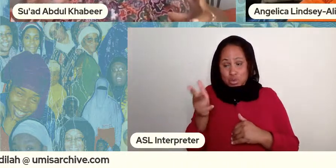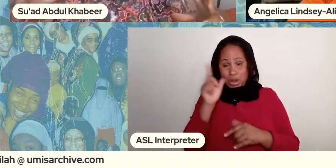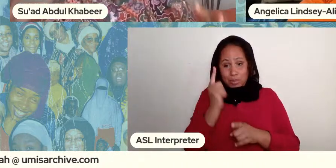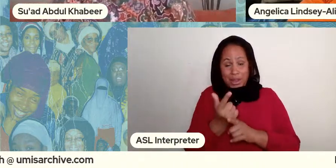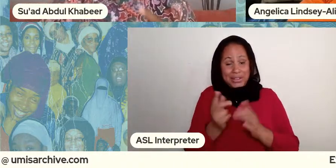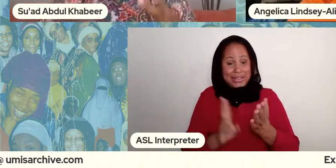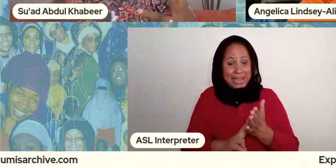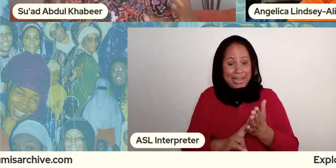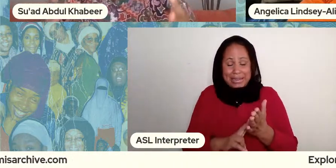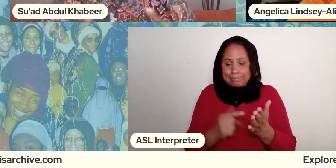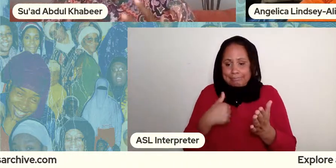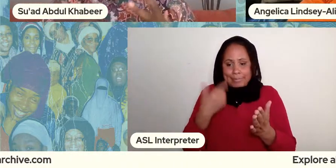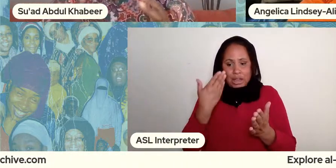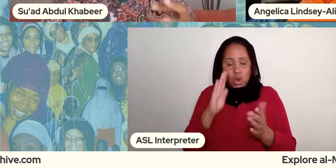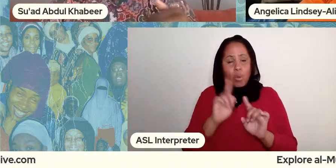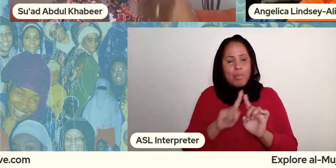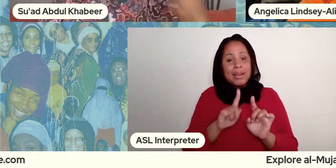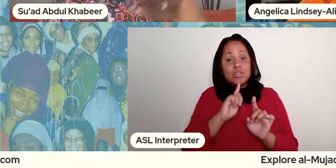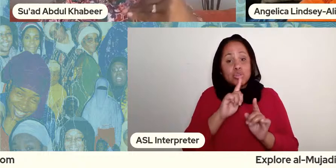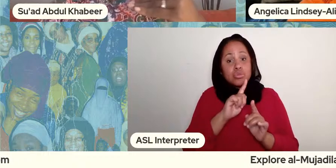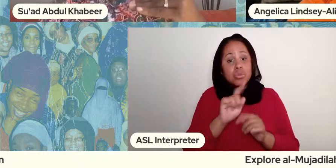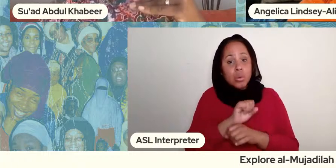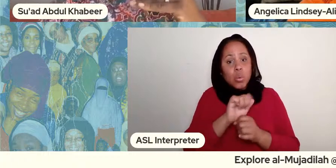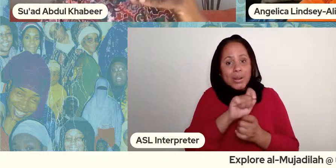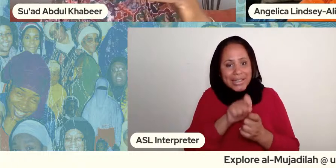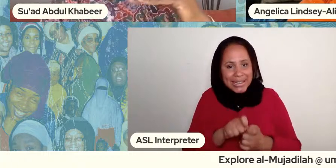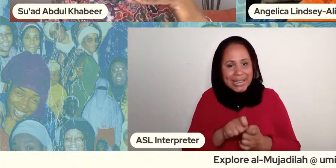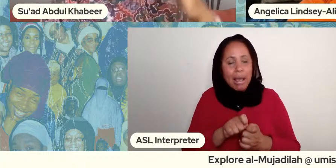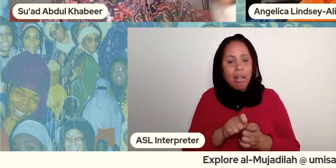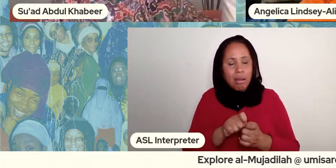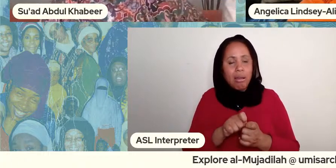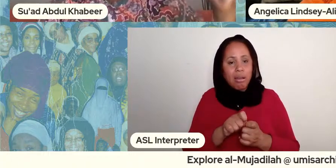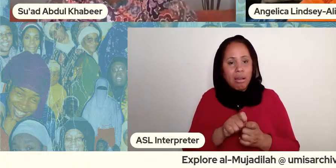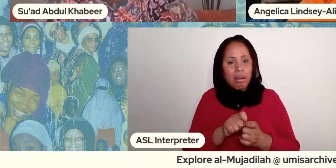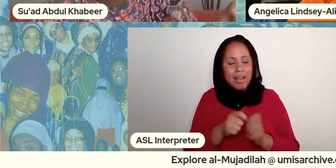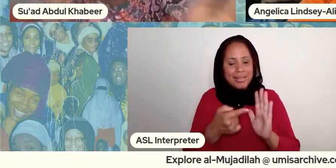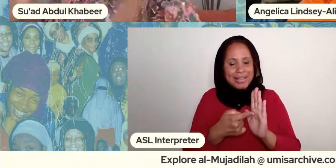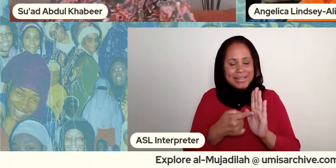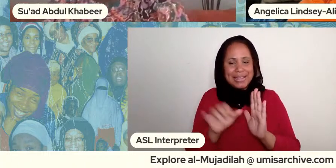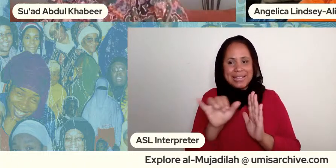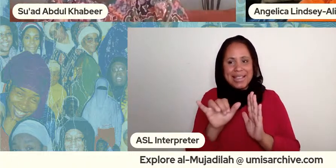was a very kind of detailed like this like it was like kind of the adult version almost like well i